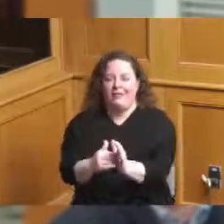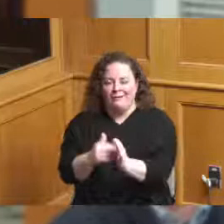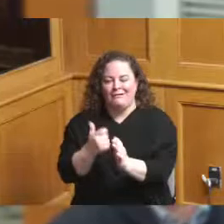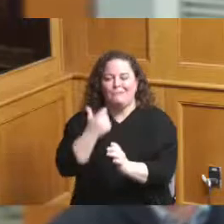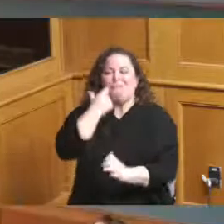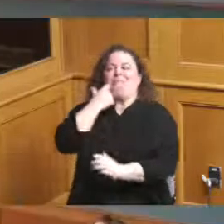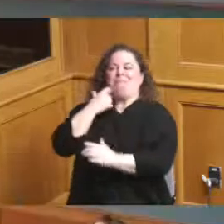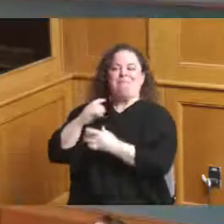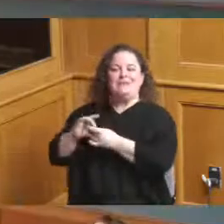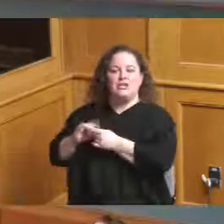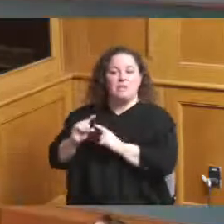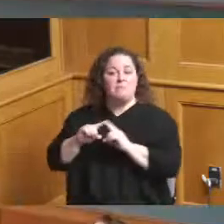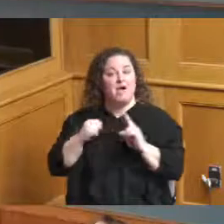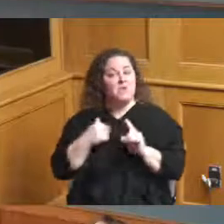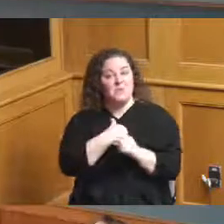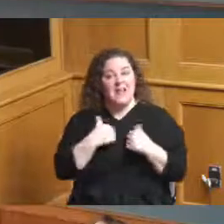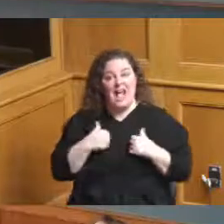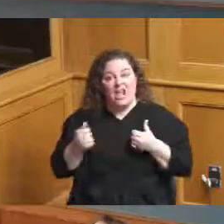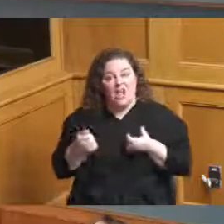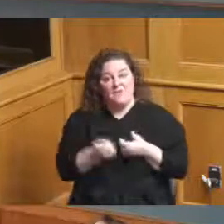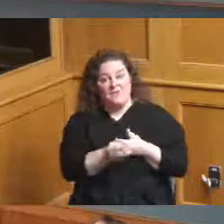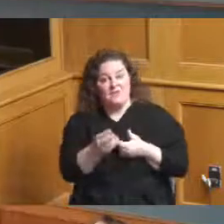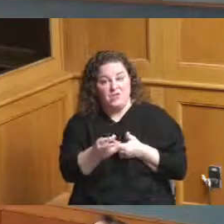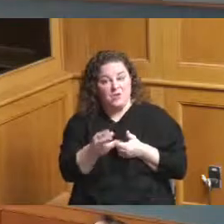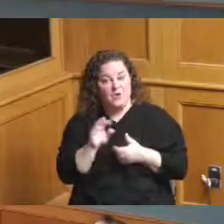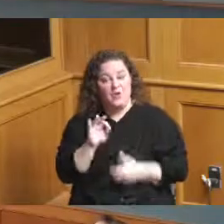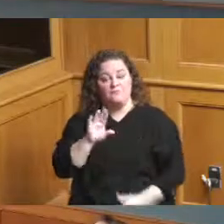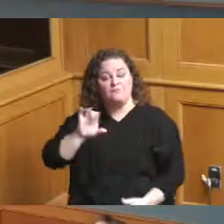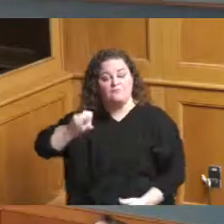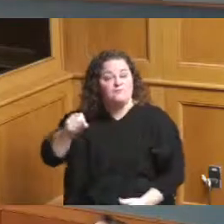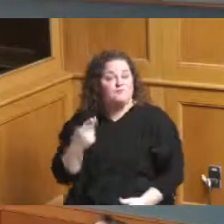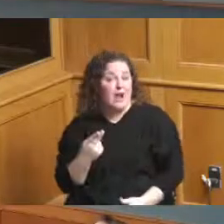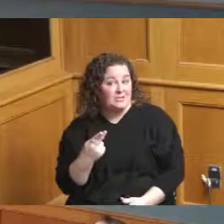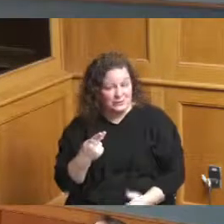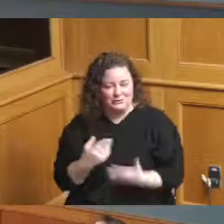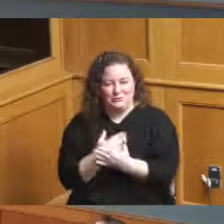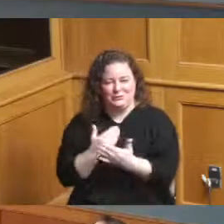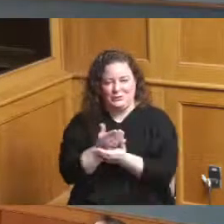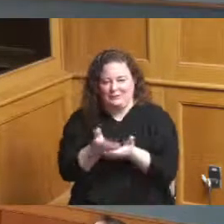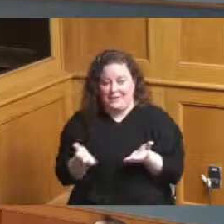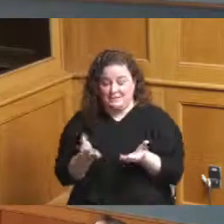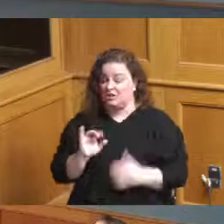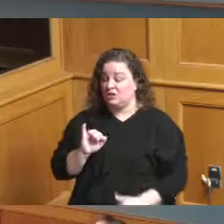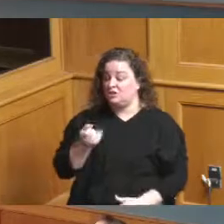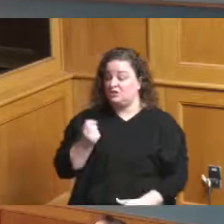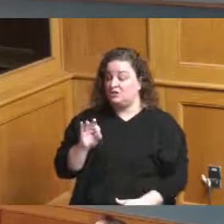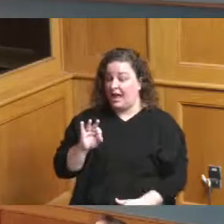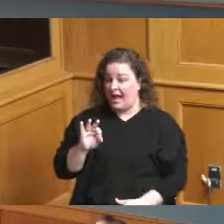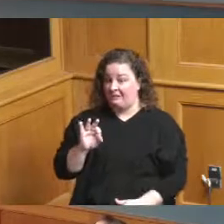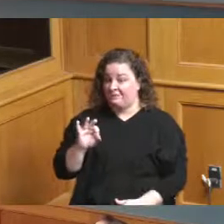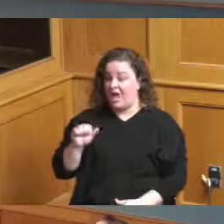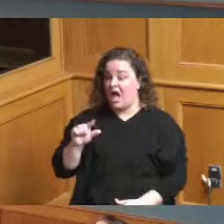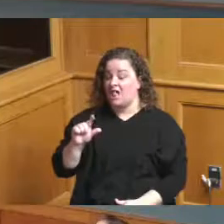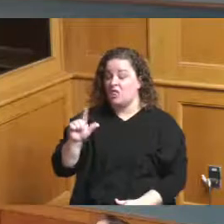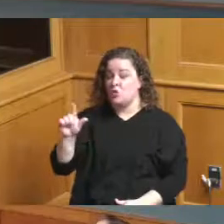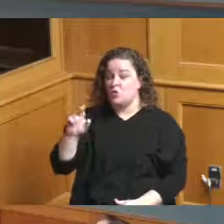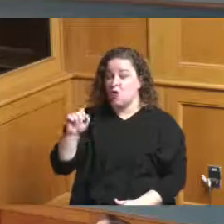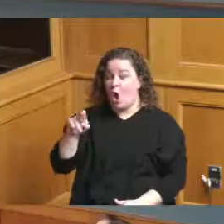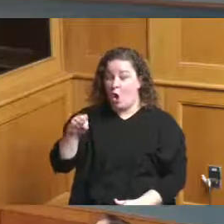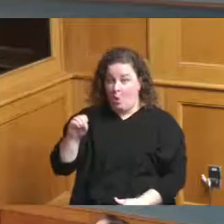fresh items here so as Jeff had mentioned Jeff Aluotto had mentioned there is really a pretty